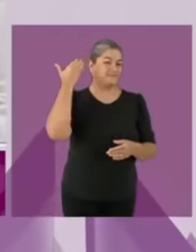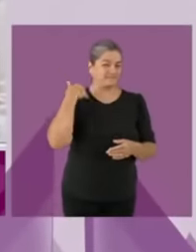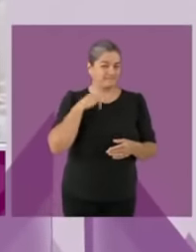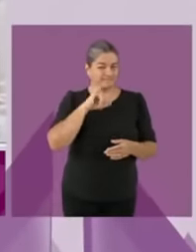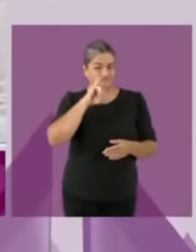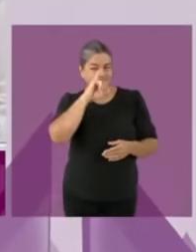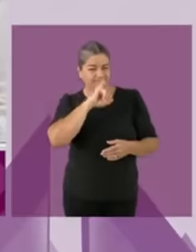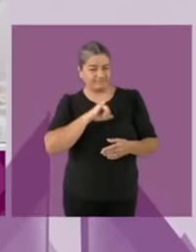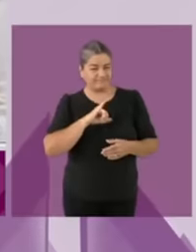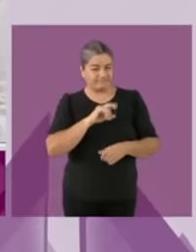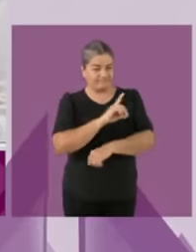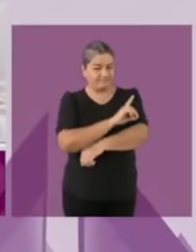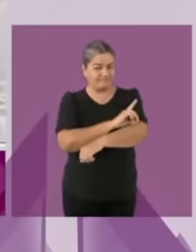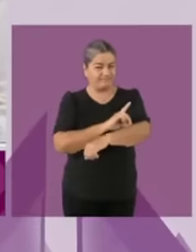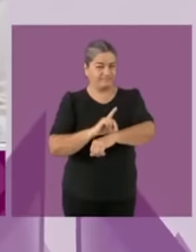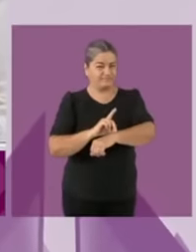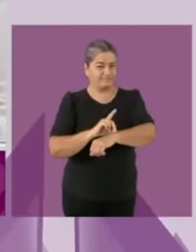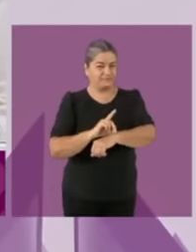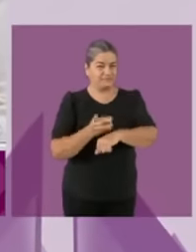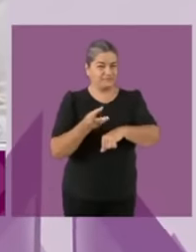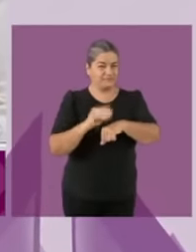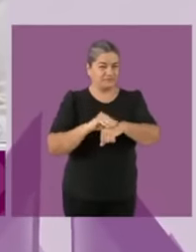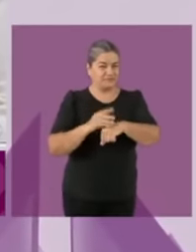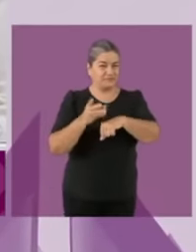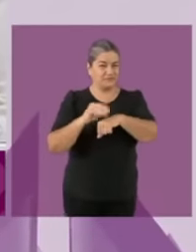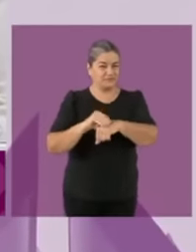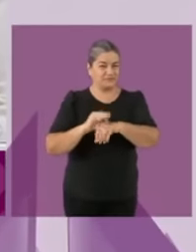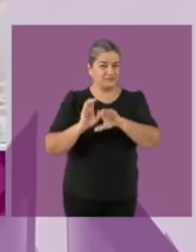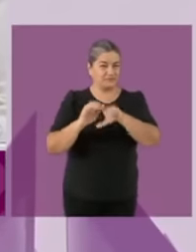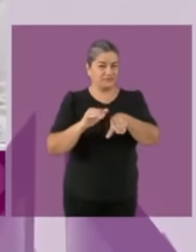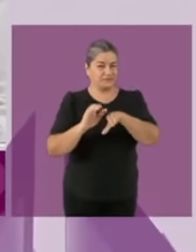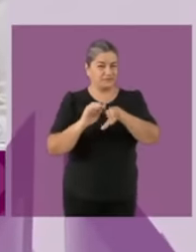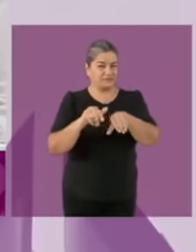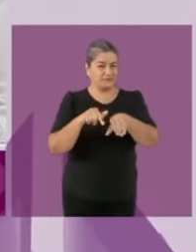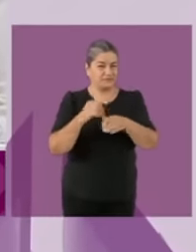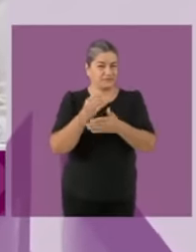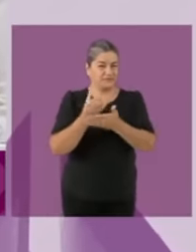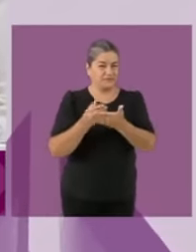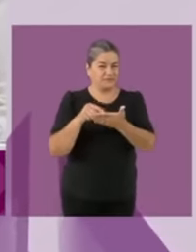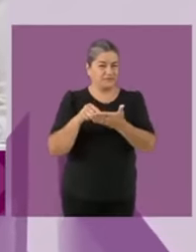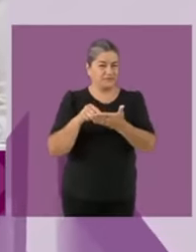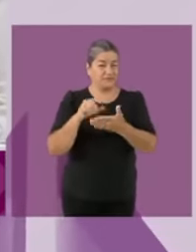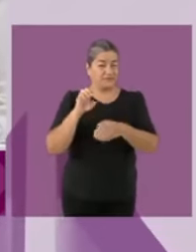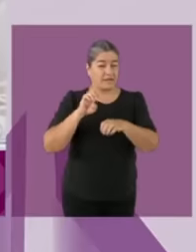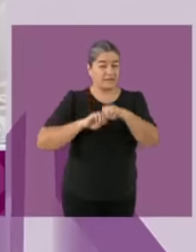for 70 million pesos number two you know why they defend the inai so much because the candidate